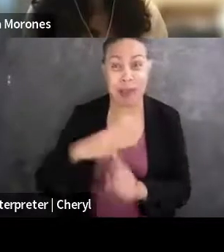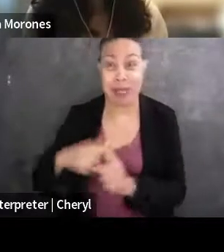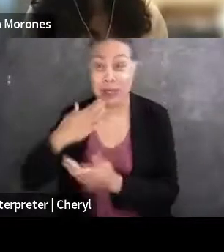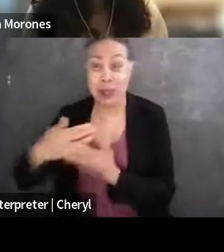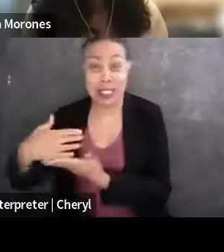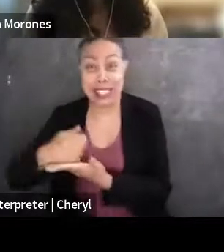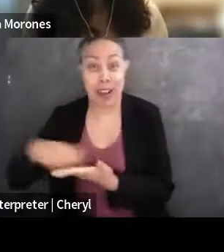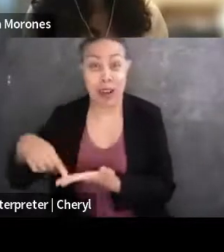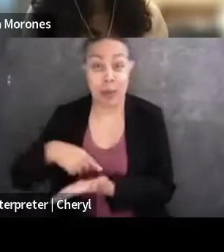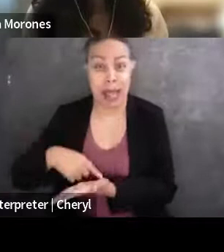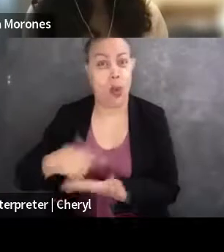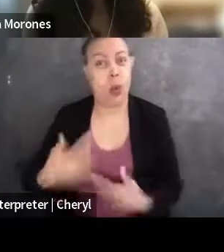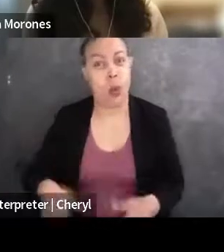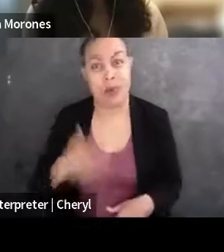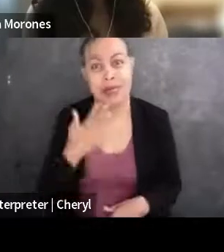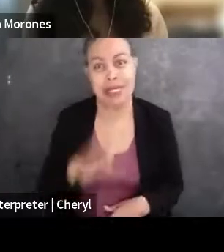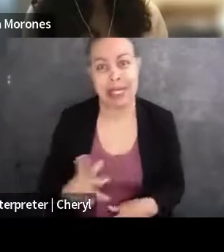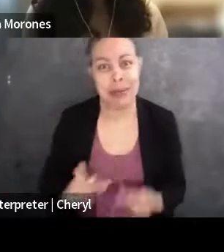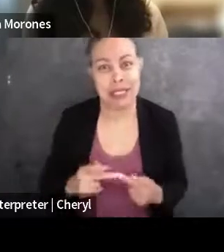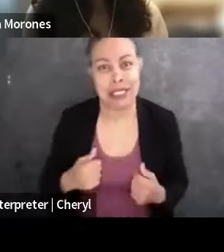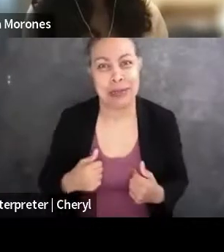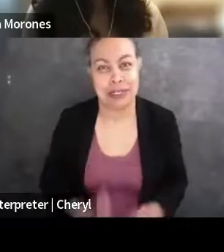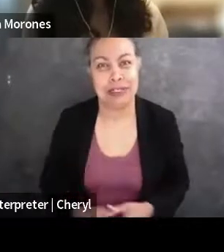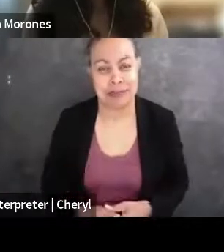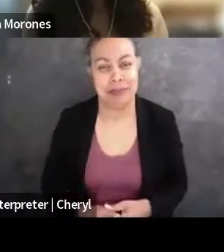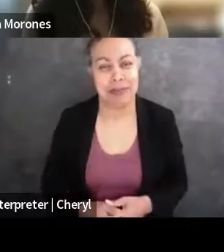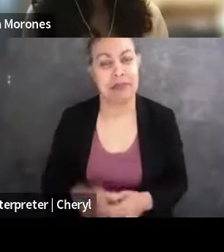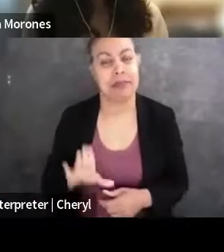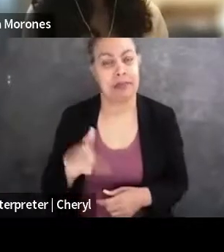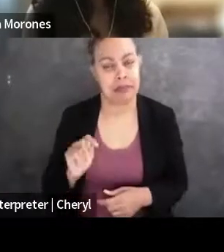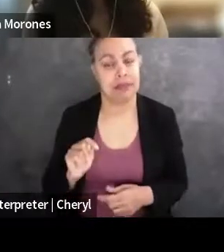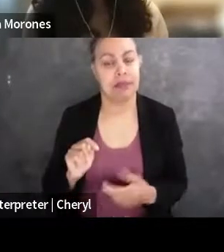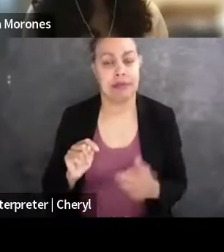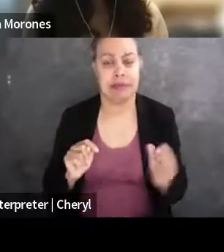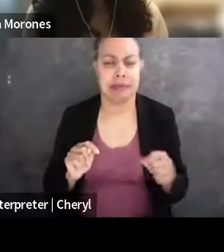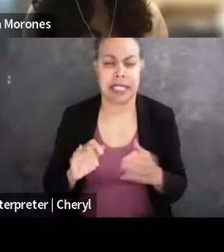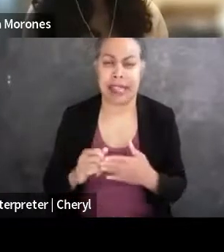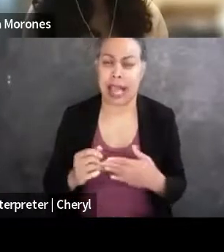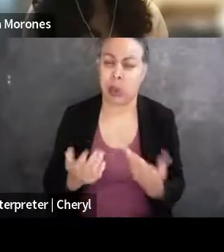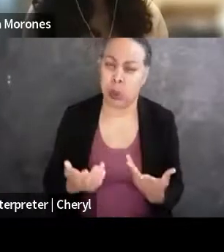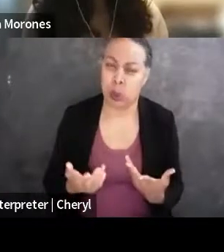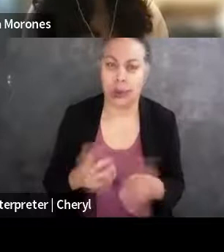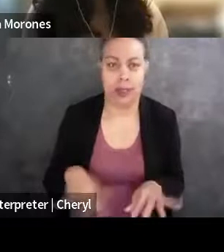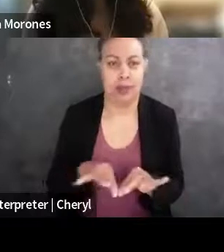a ridiculously lucky position to be in. But it shaped, and I think it was important for me to reach that kind of moment of reckoning